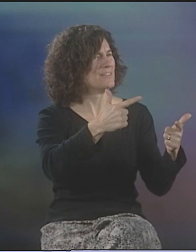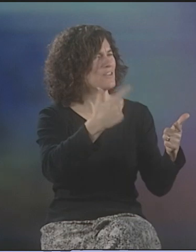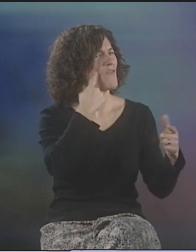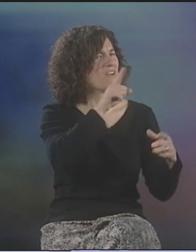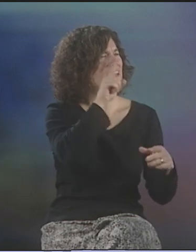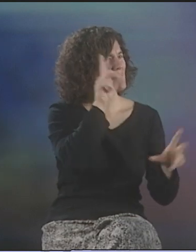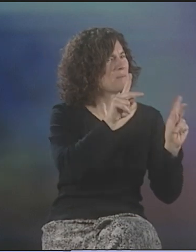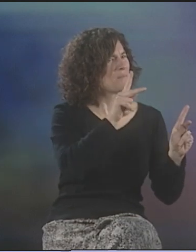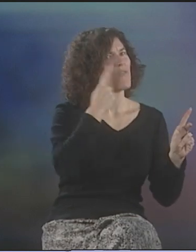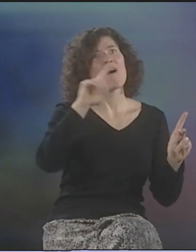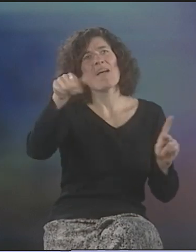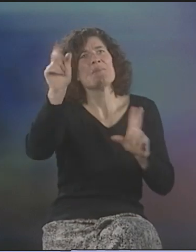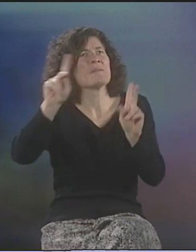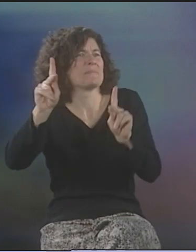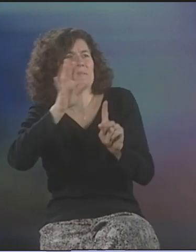WHO ARE LEARNING A SECOND LANGUAGE.